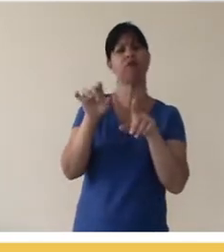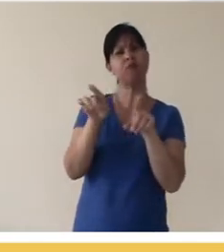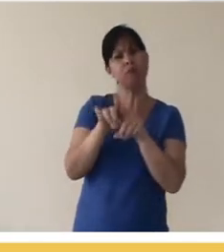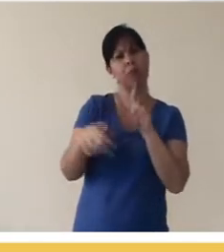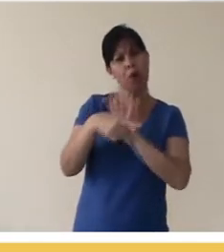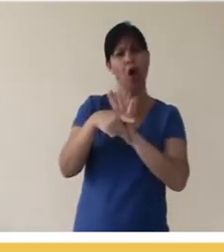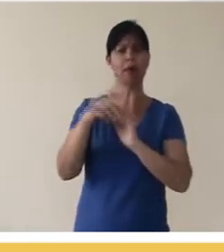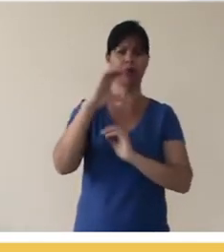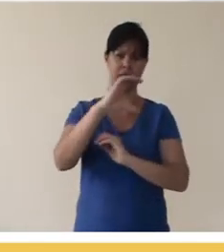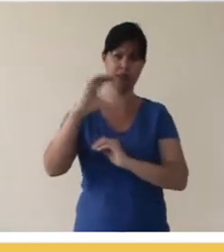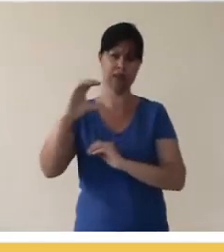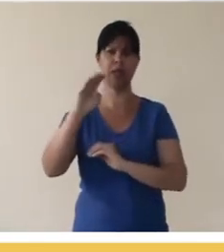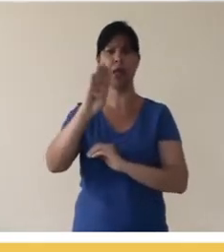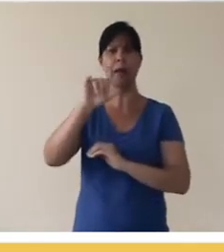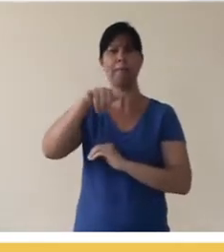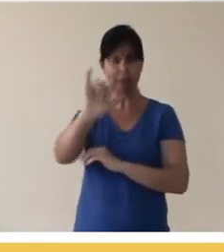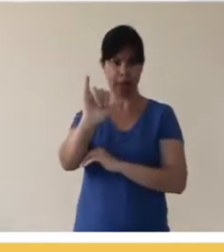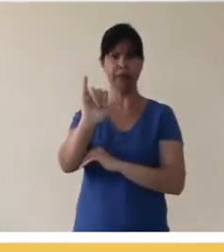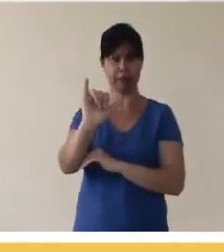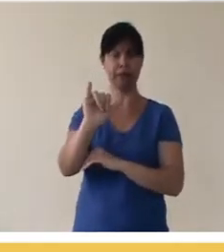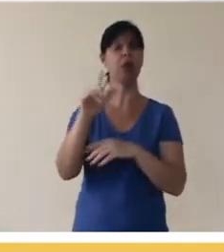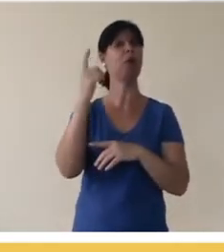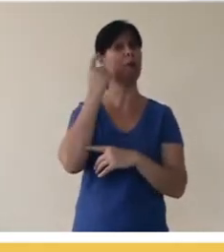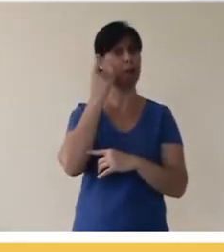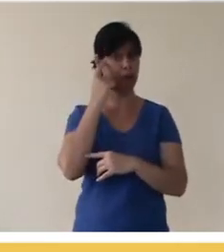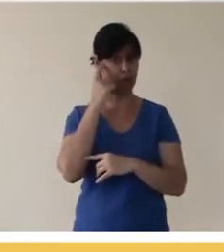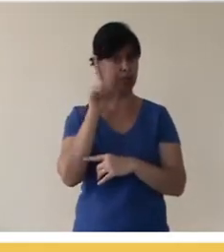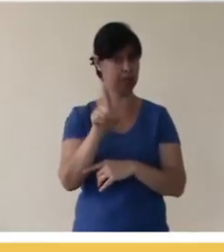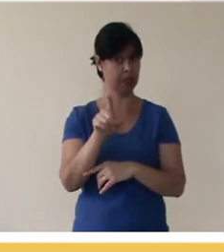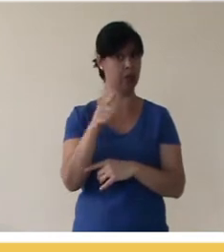from Creative Commons or CC BY. It is important to think, when you are uploading your